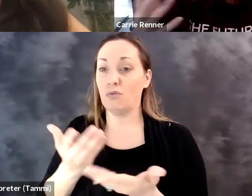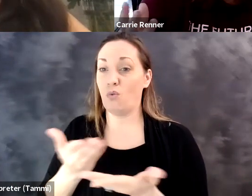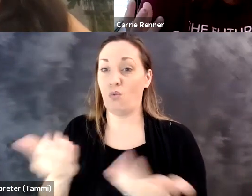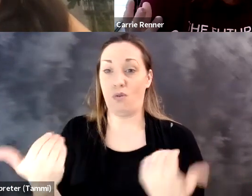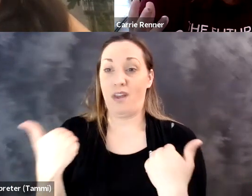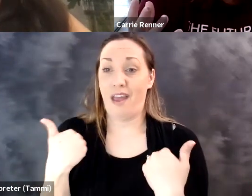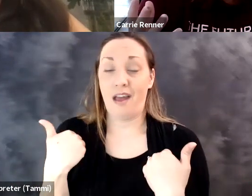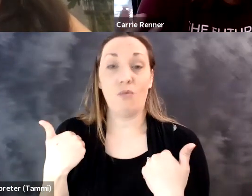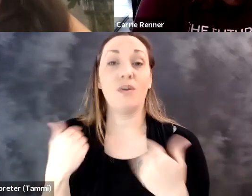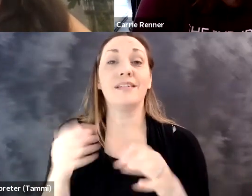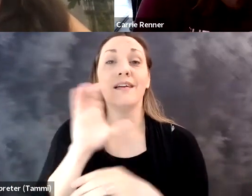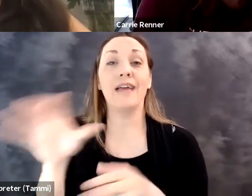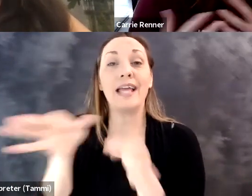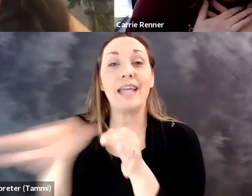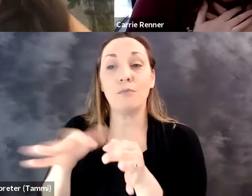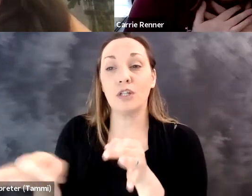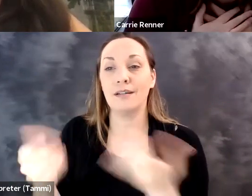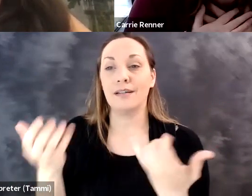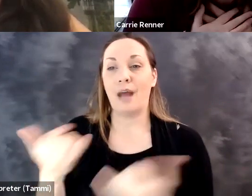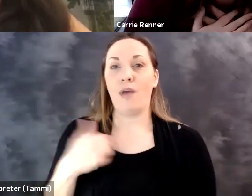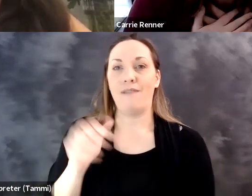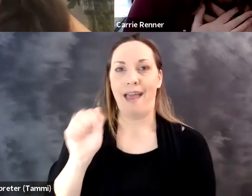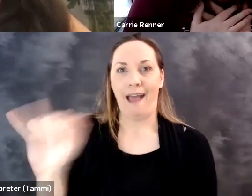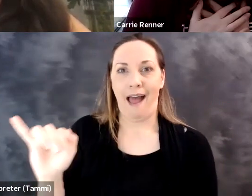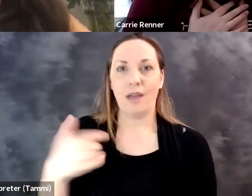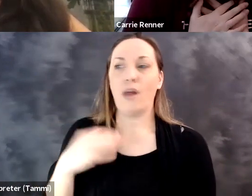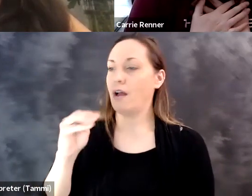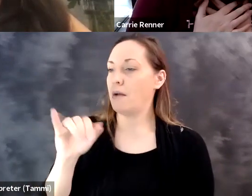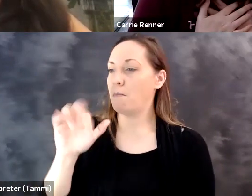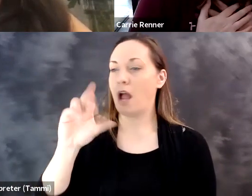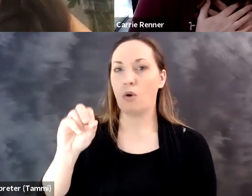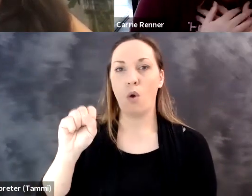The first one that we had was captioning.